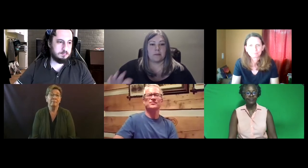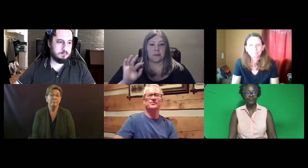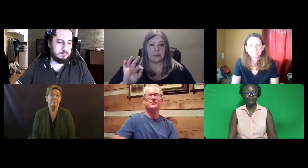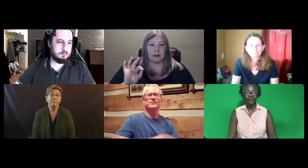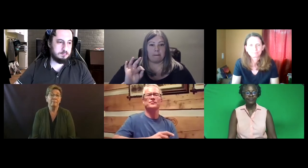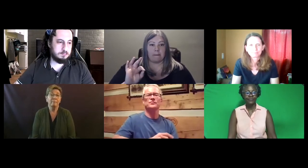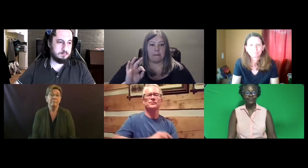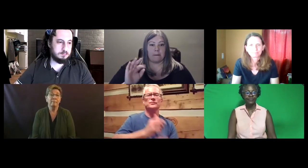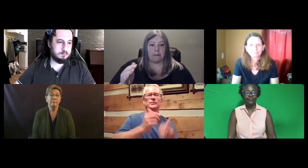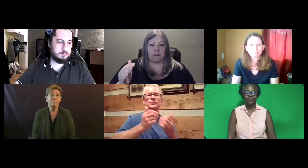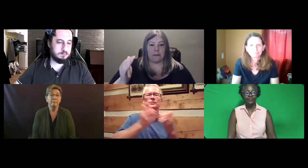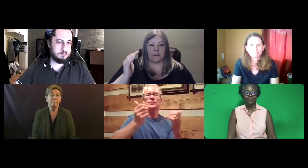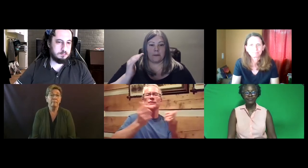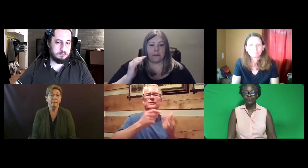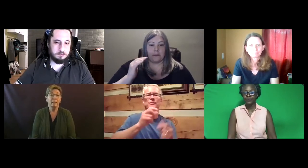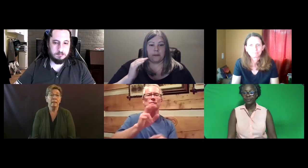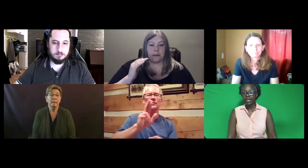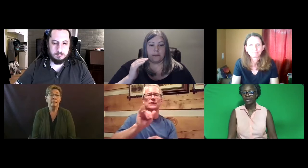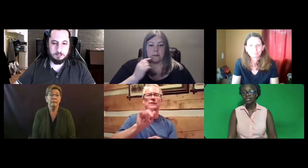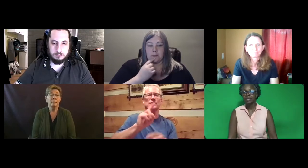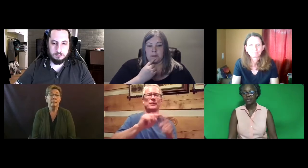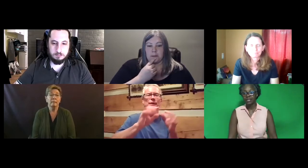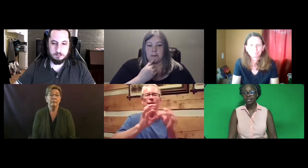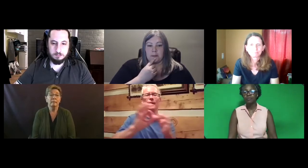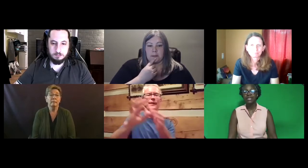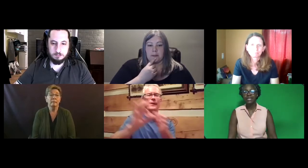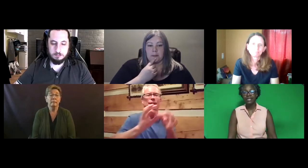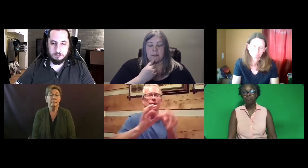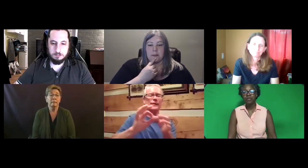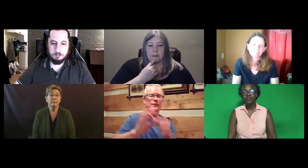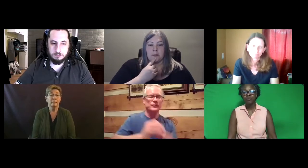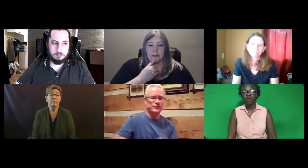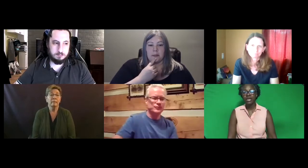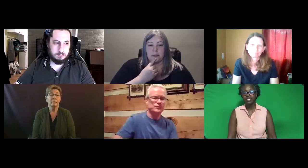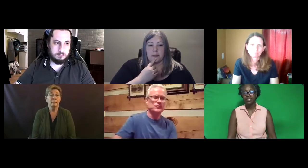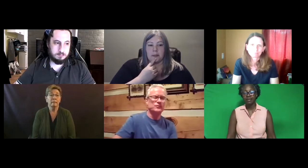Trish: That's right. Cliff: And it's completely separate from RID.